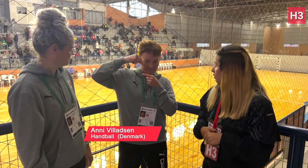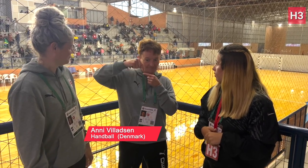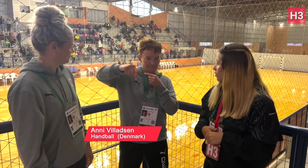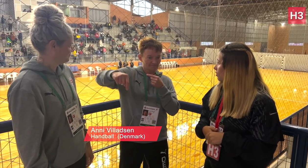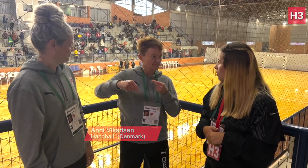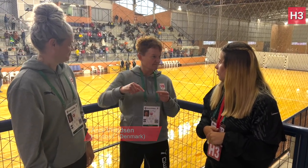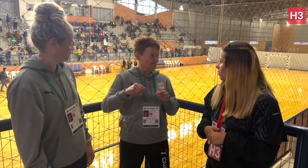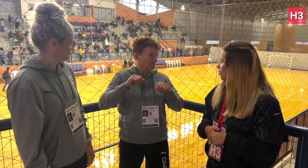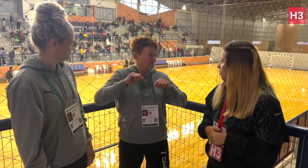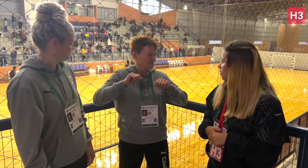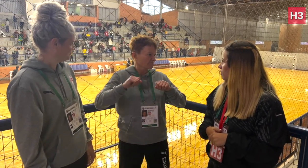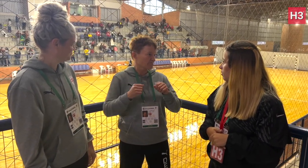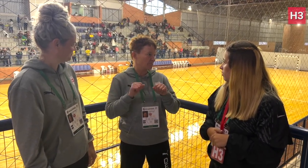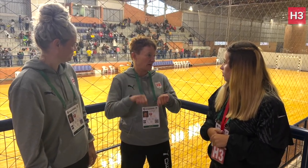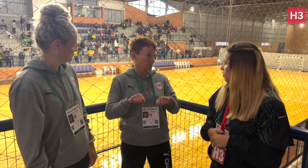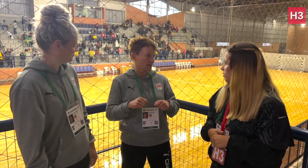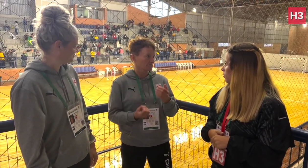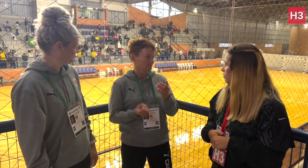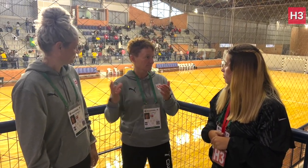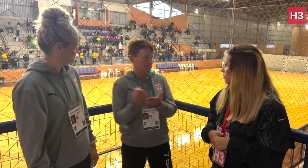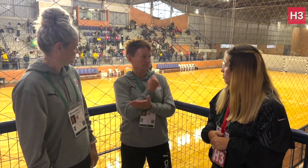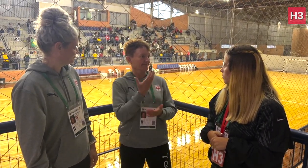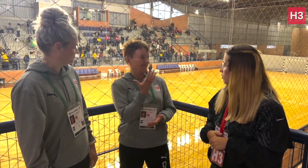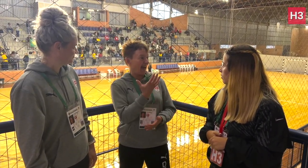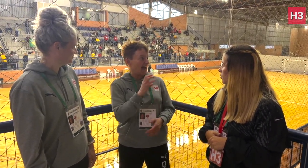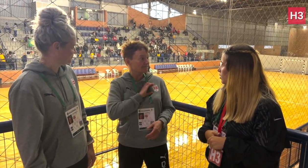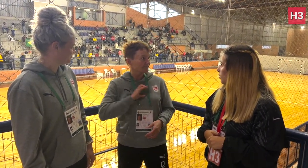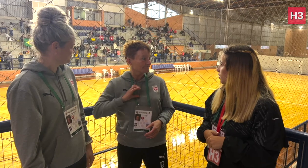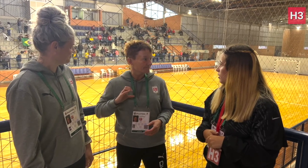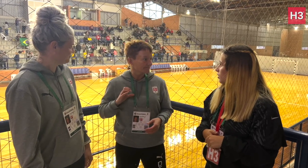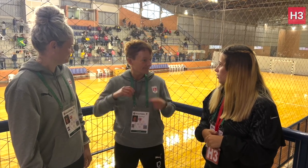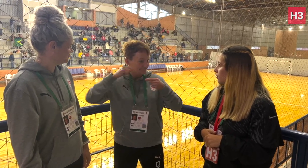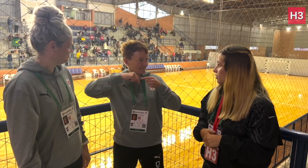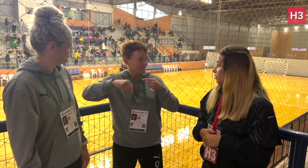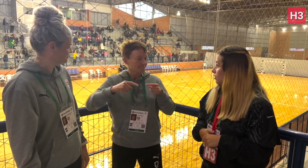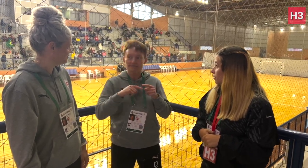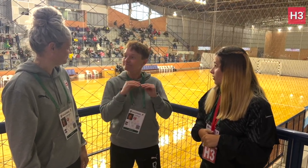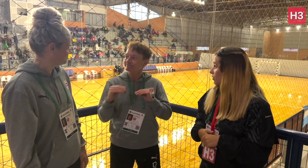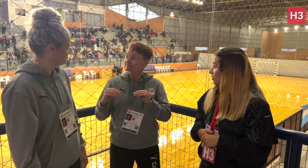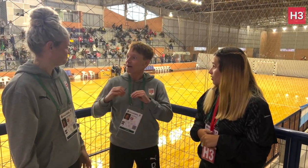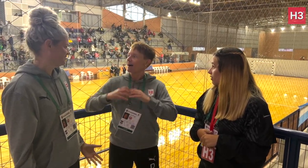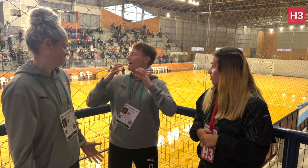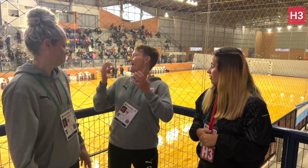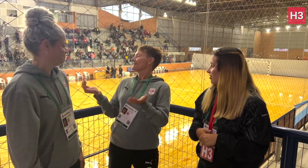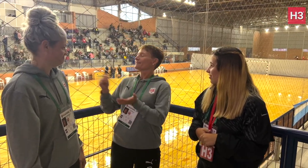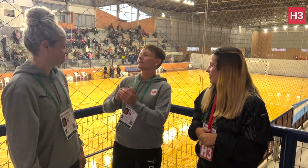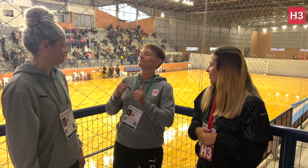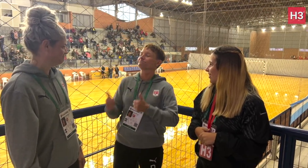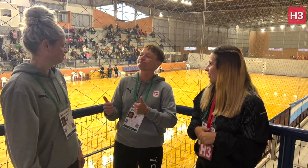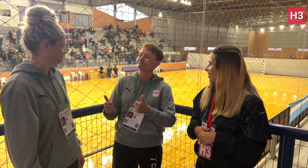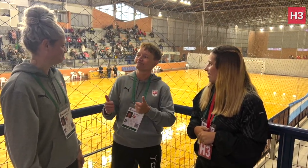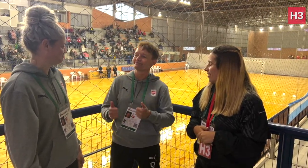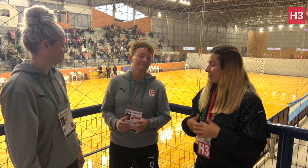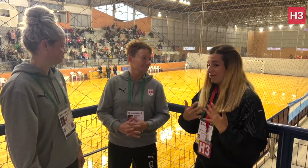we'd have won at least five more medals, but we’re just glad they’re bringing back the event.